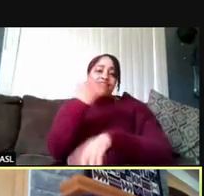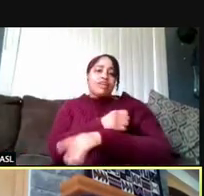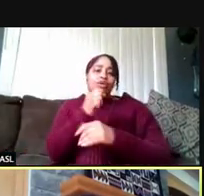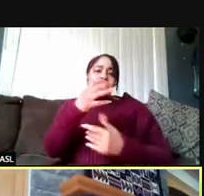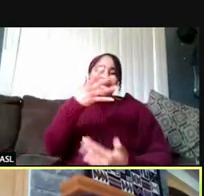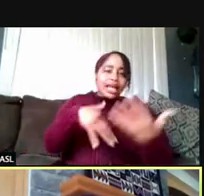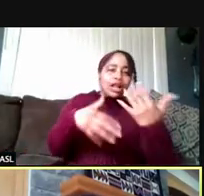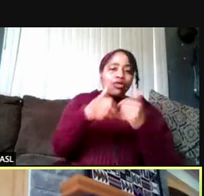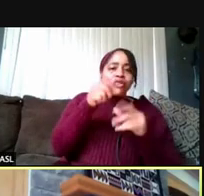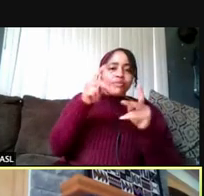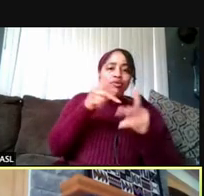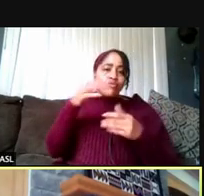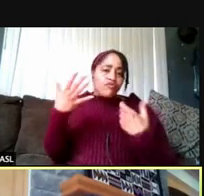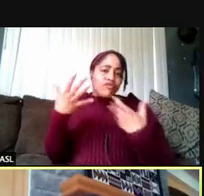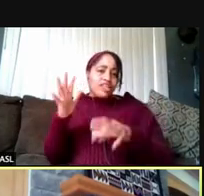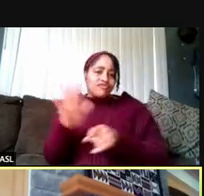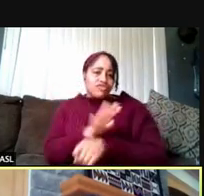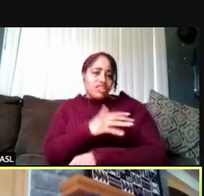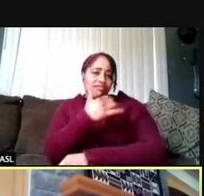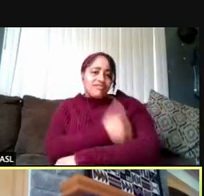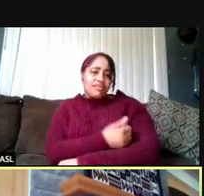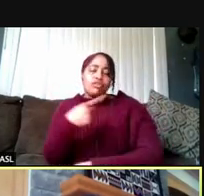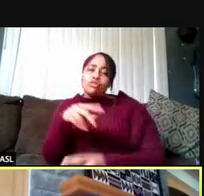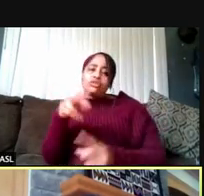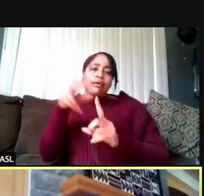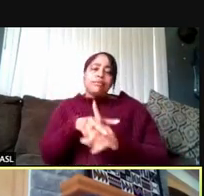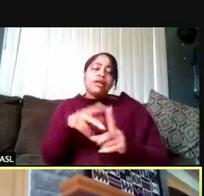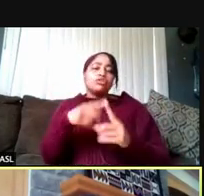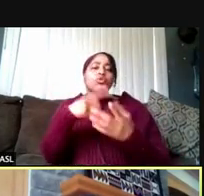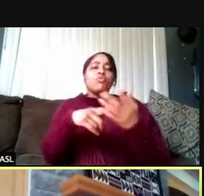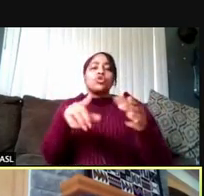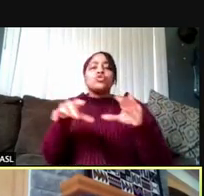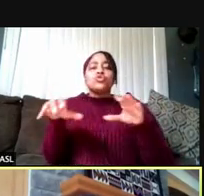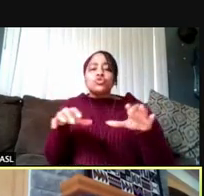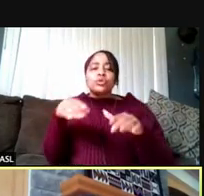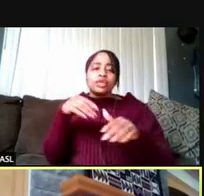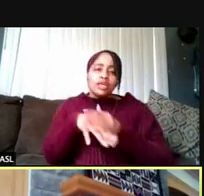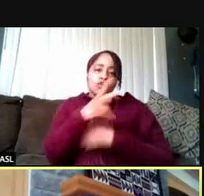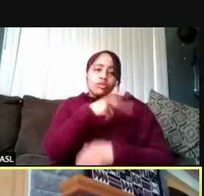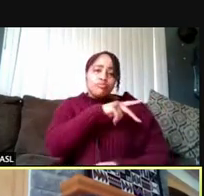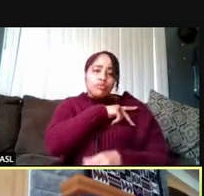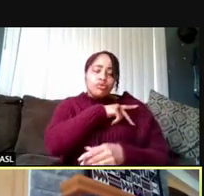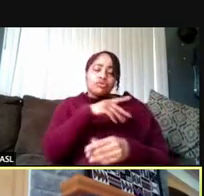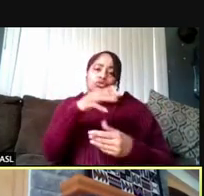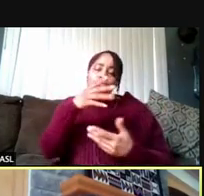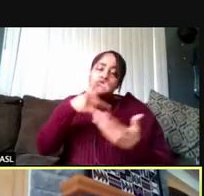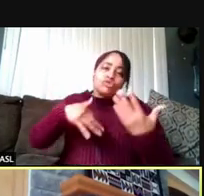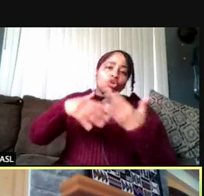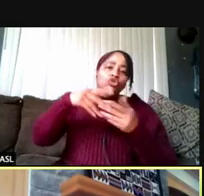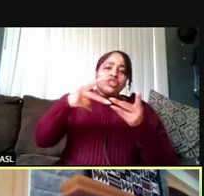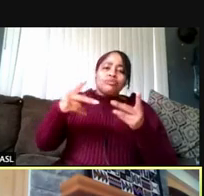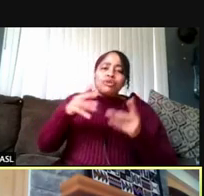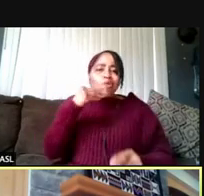Those really are applicable to what you're doing in your personal social space, in your home indoors,